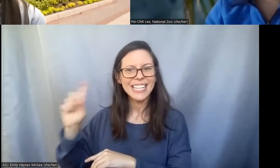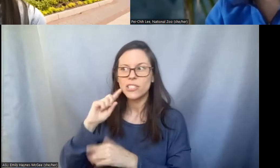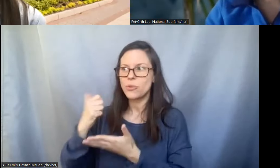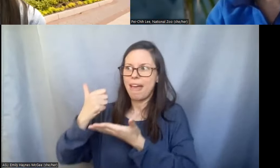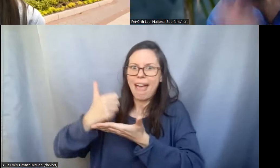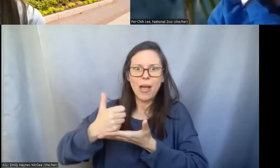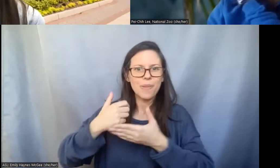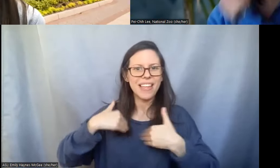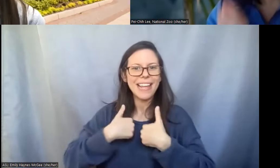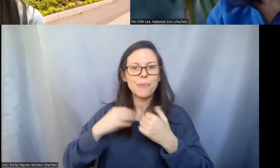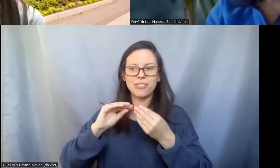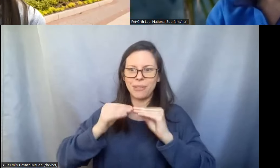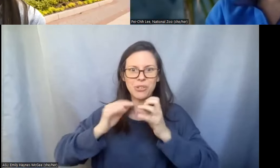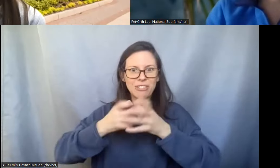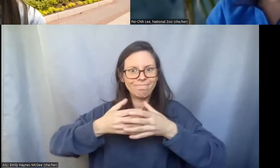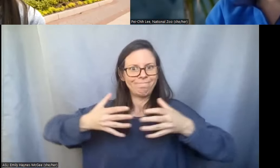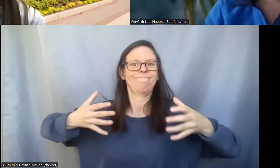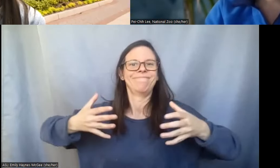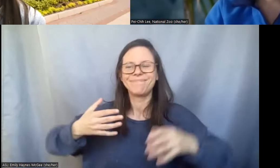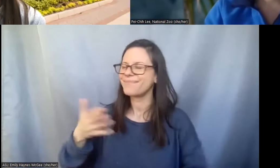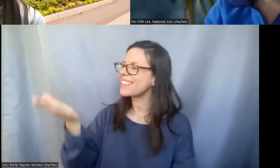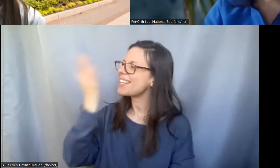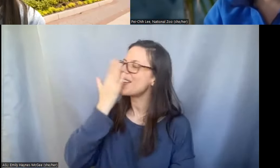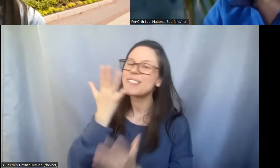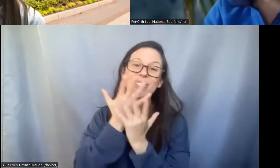Thank you so so much for joining us today for UnZoosual careers